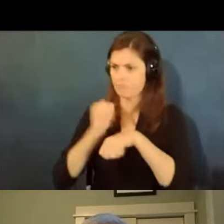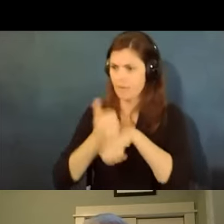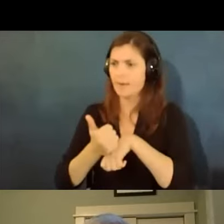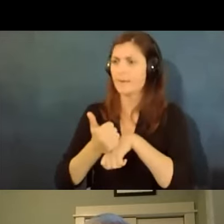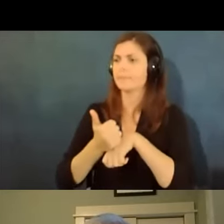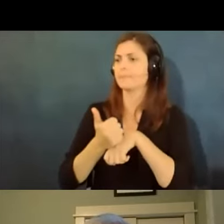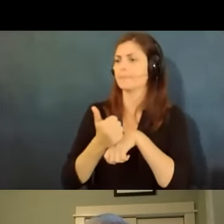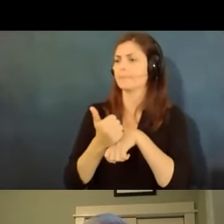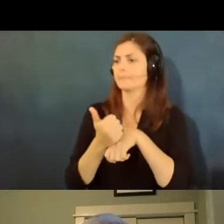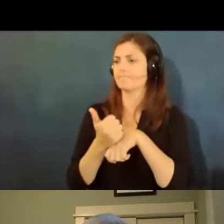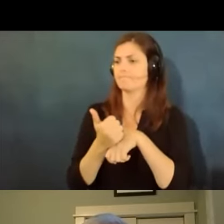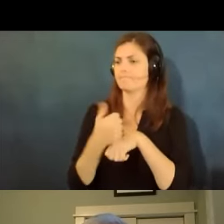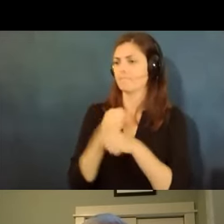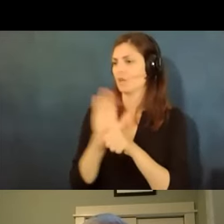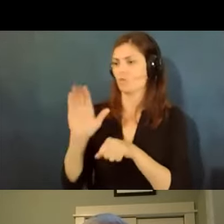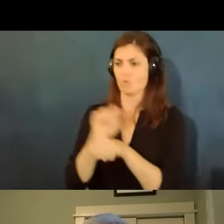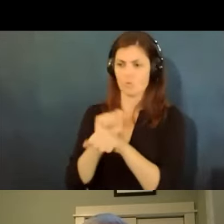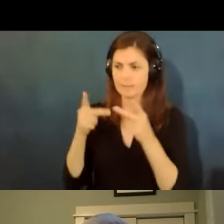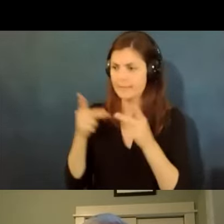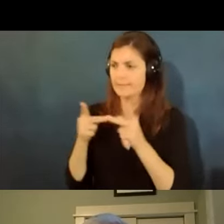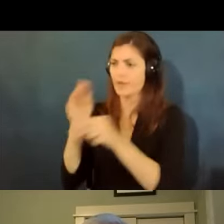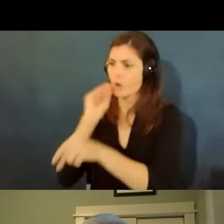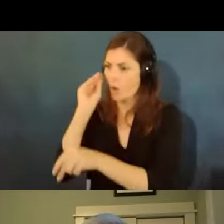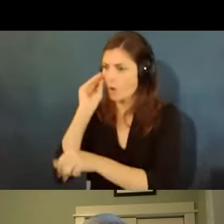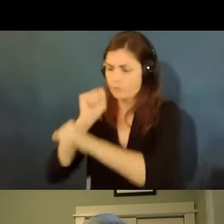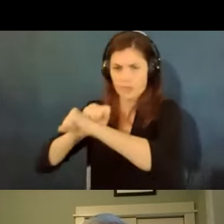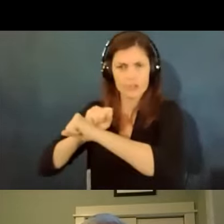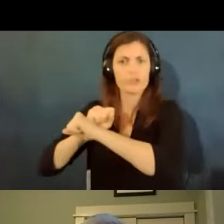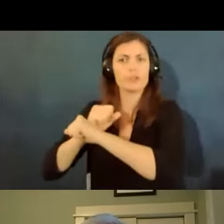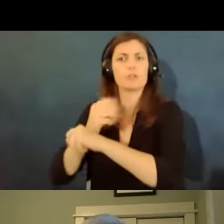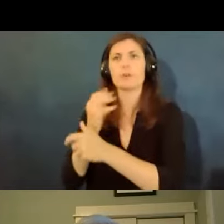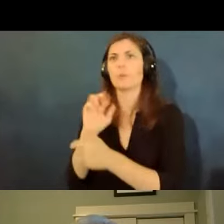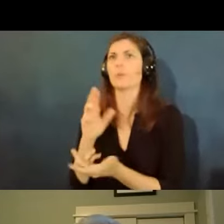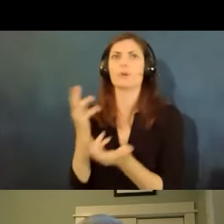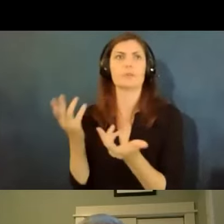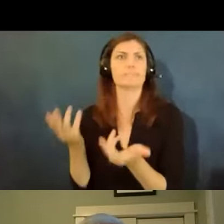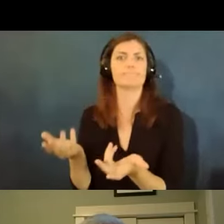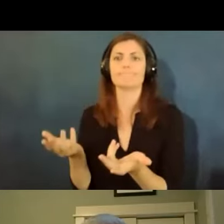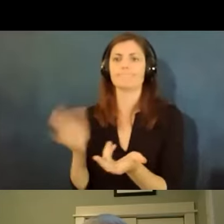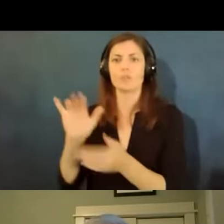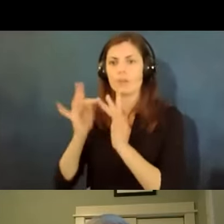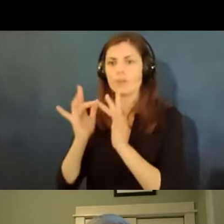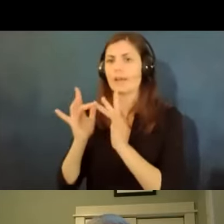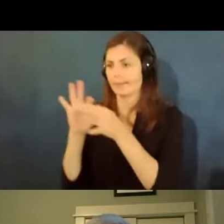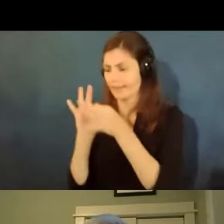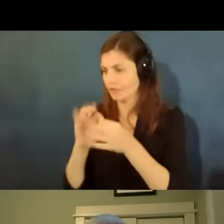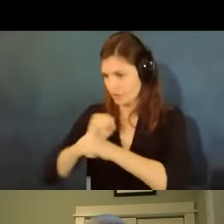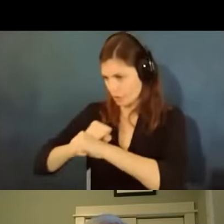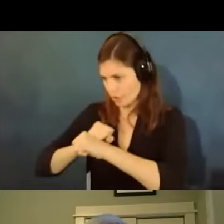your um your workstation at home secure uh or your your internet connection secure whatever